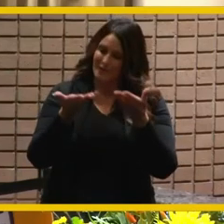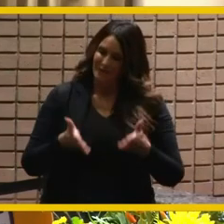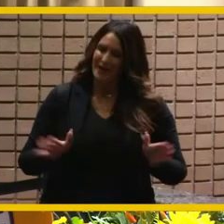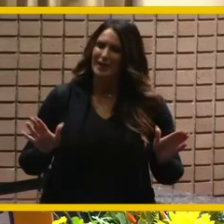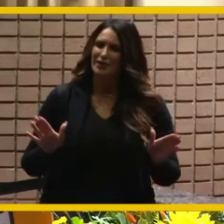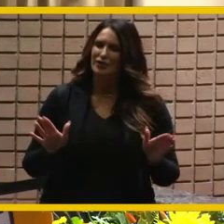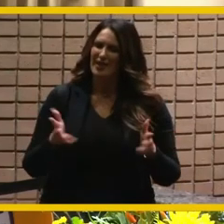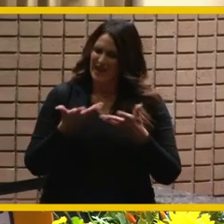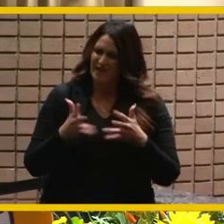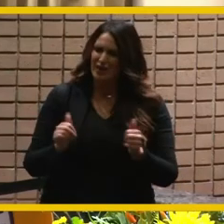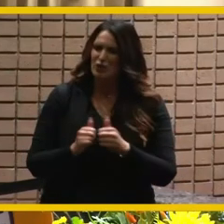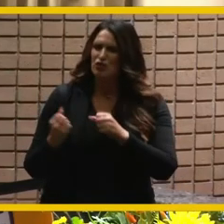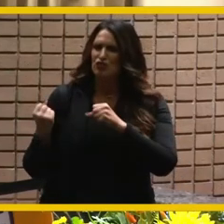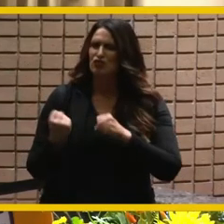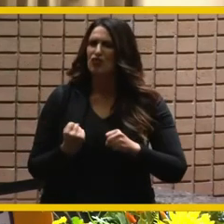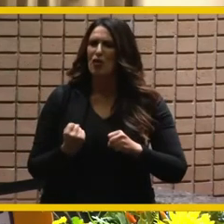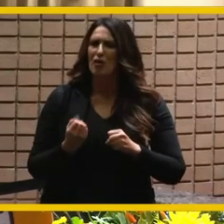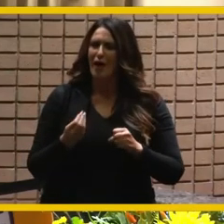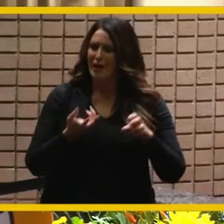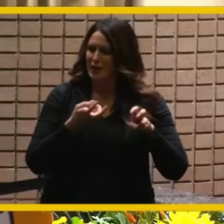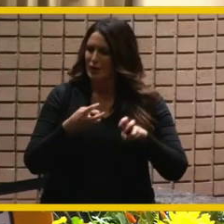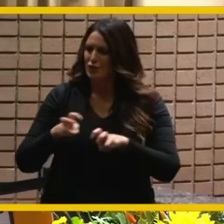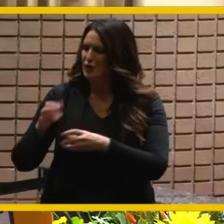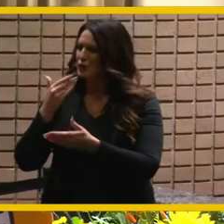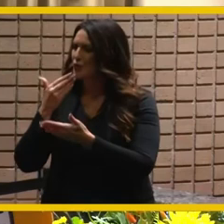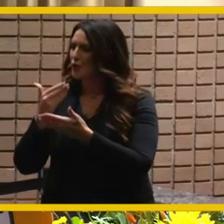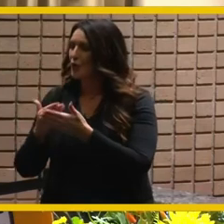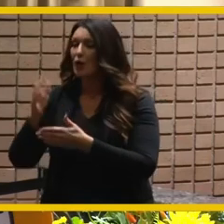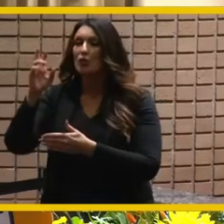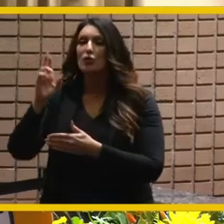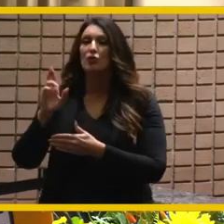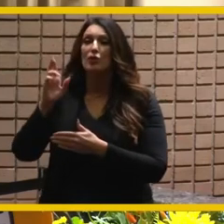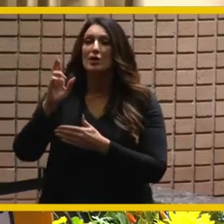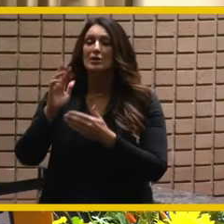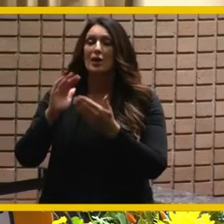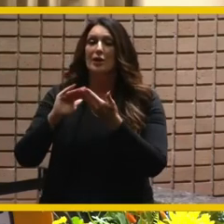and transitioned well and the residents of riverside and myself are looking forward